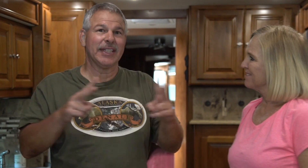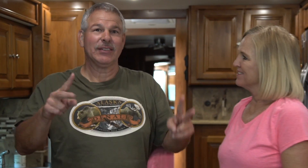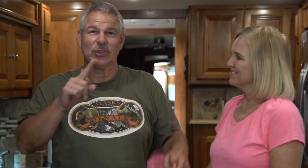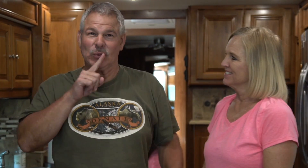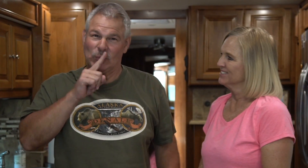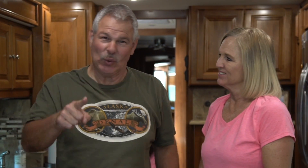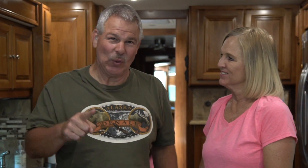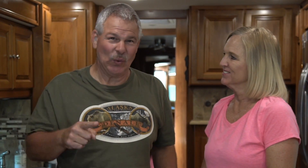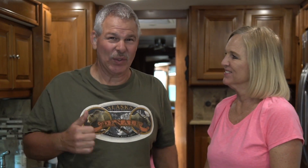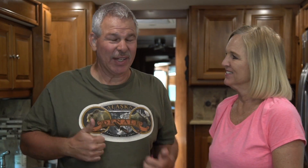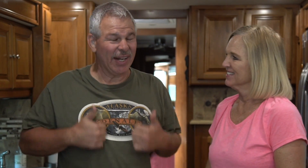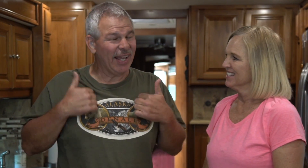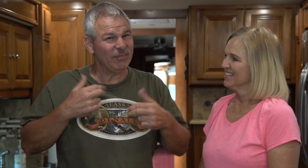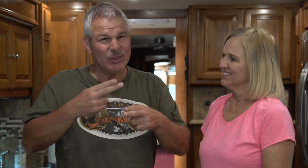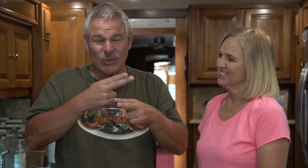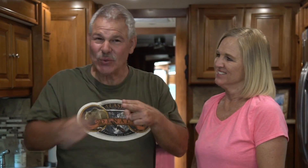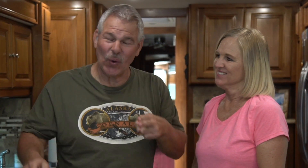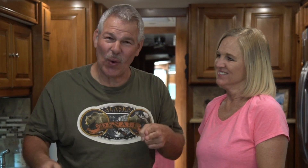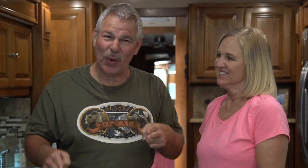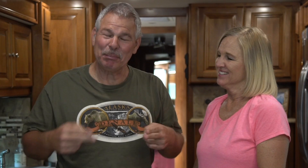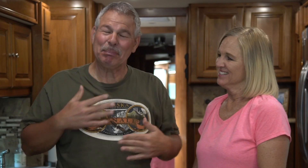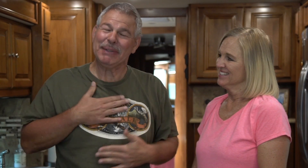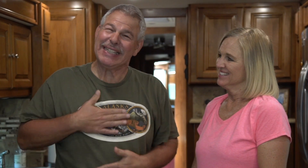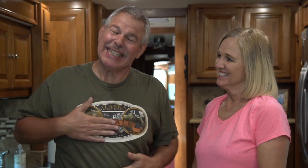Yes, that's very true. Life is short!